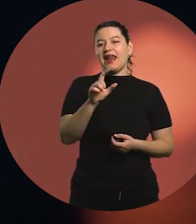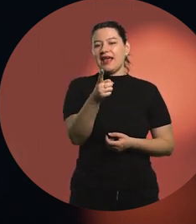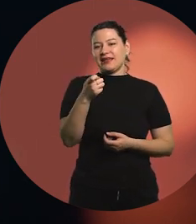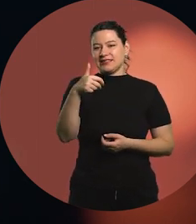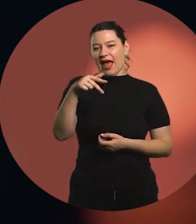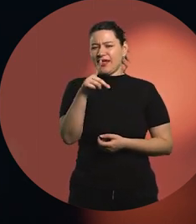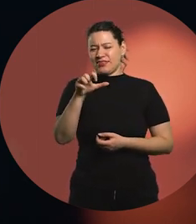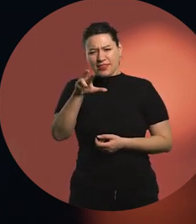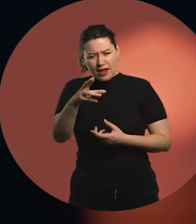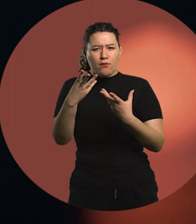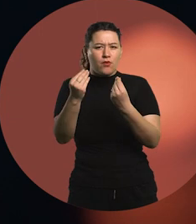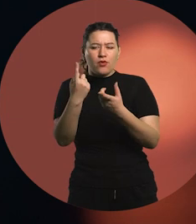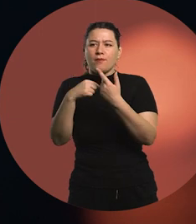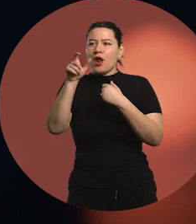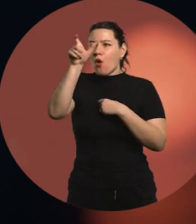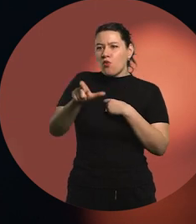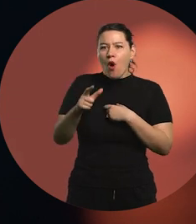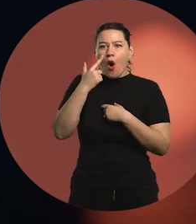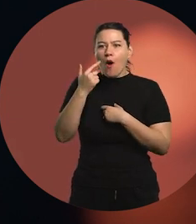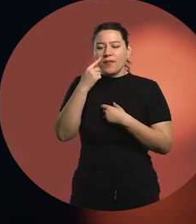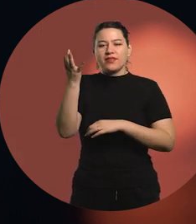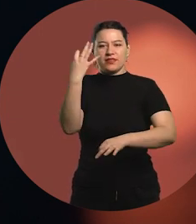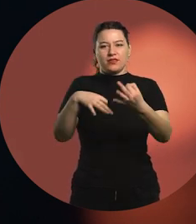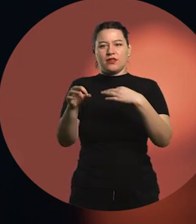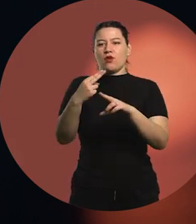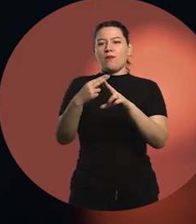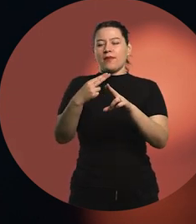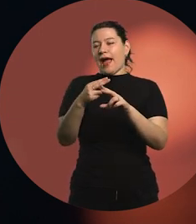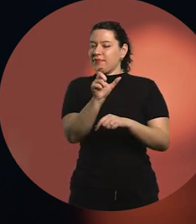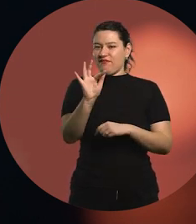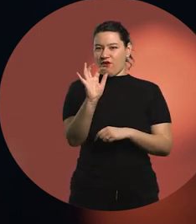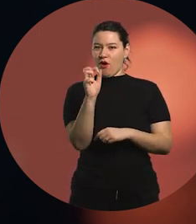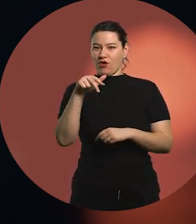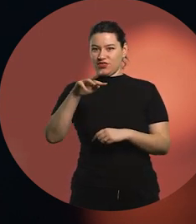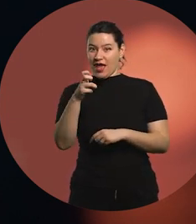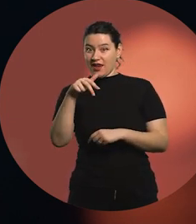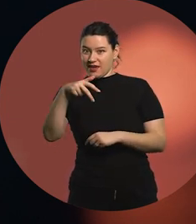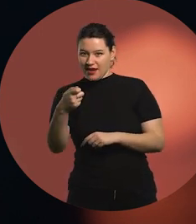There was a theatre man called Berto Fontana, who did "Galileo Galilei"